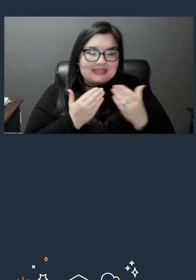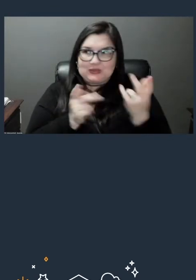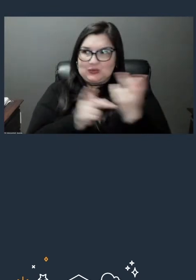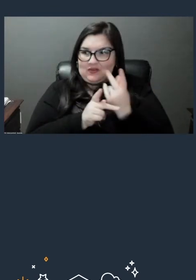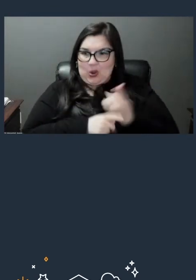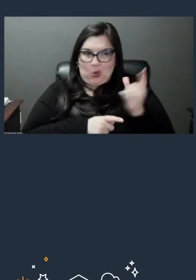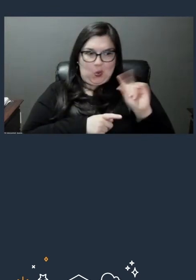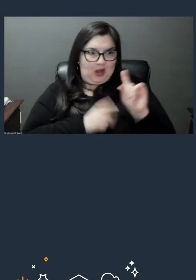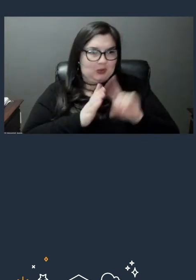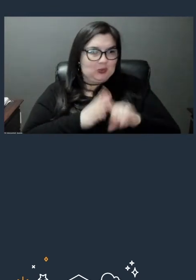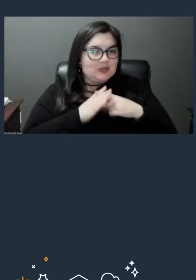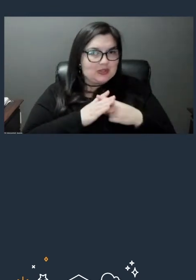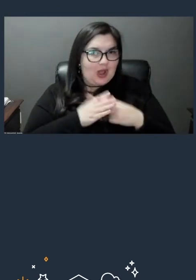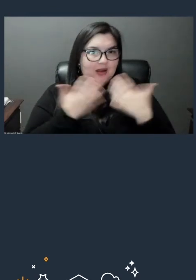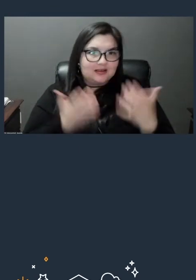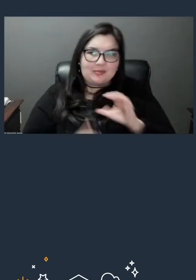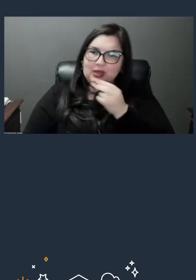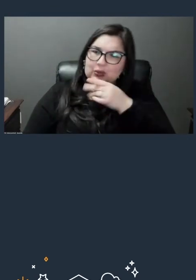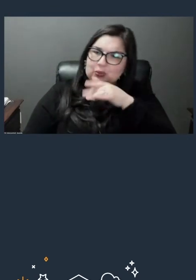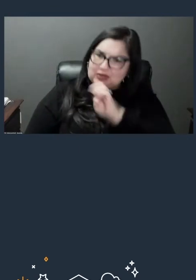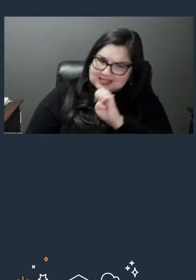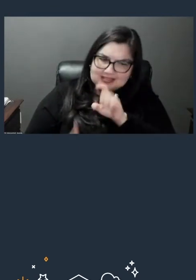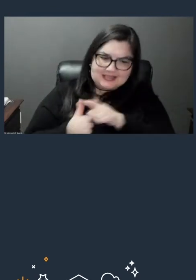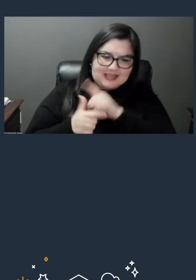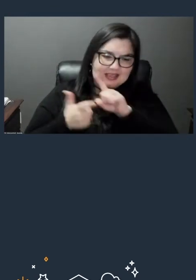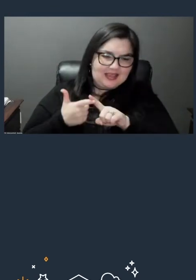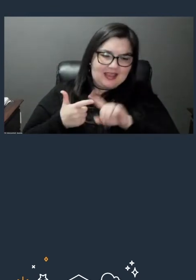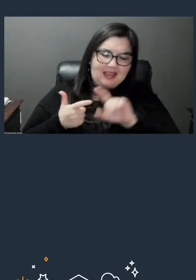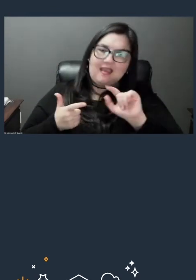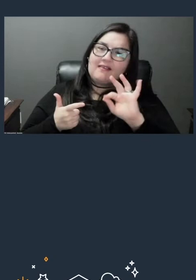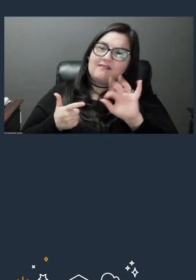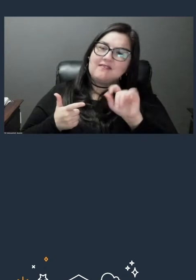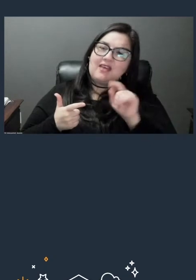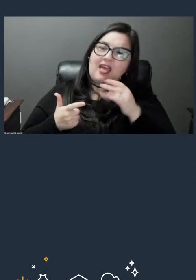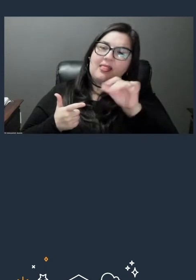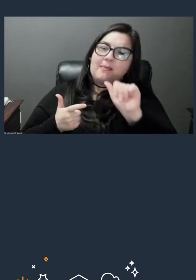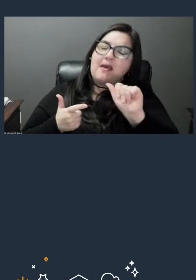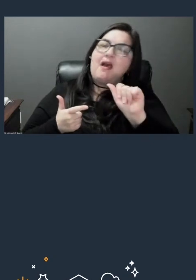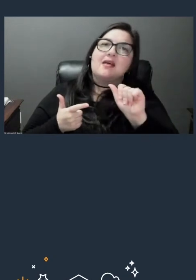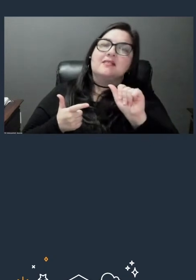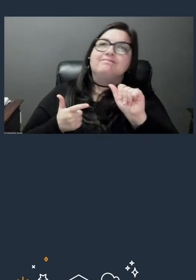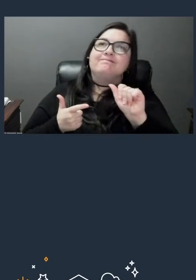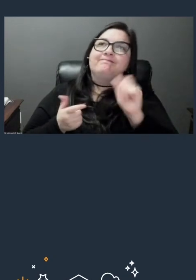Christie, Fathima, what can you tell our audience about the badges available?